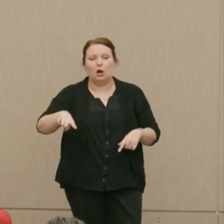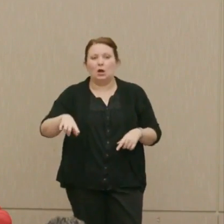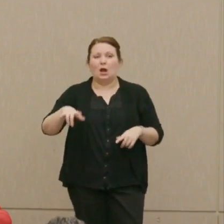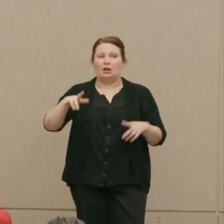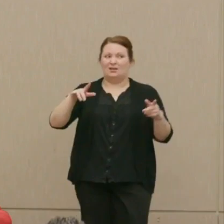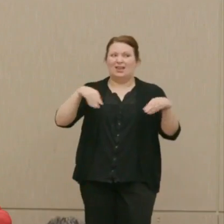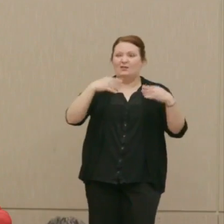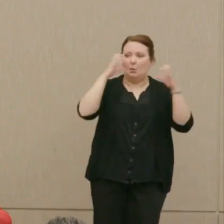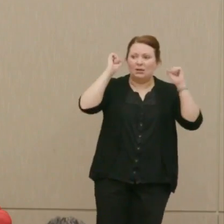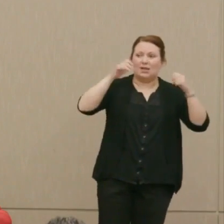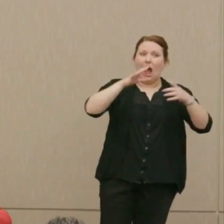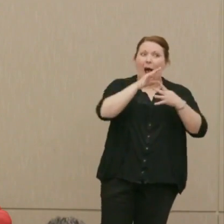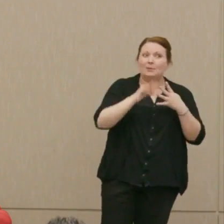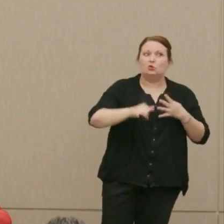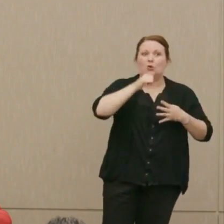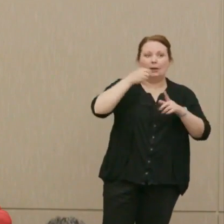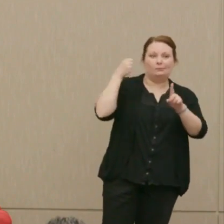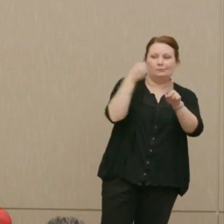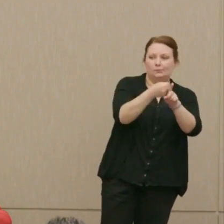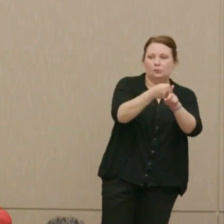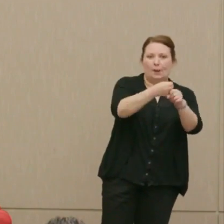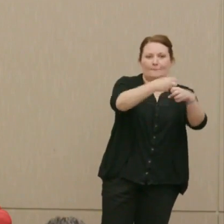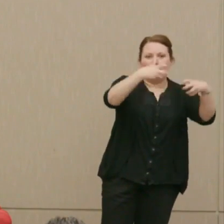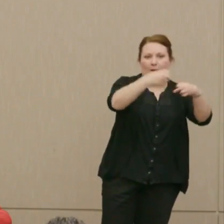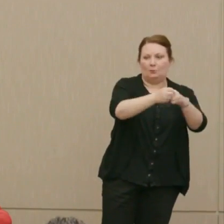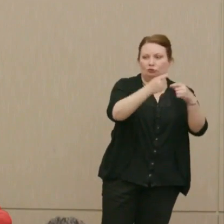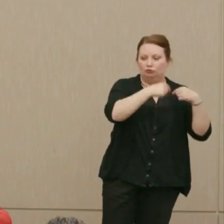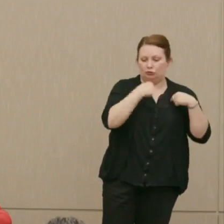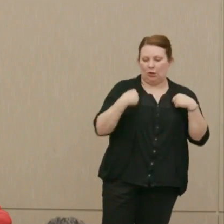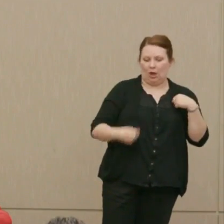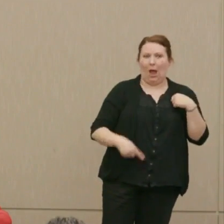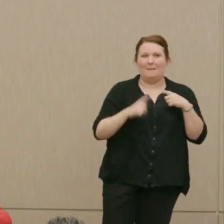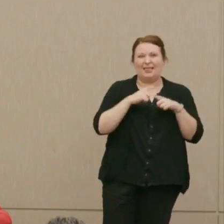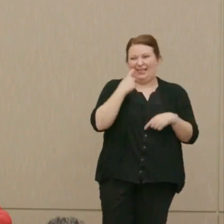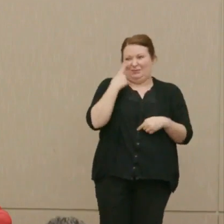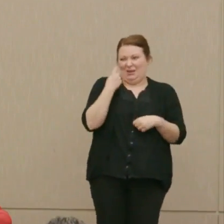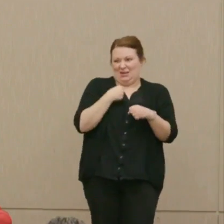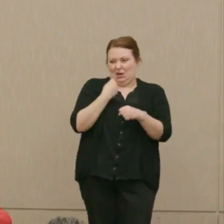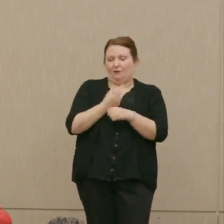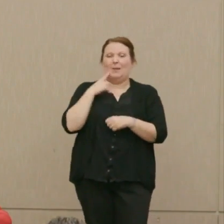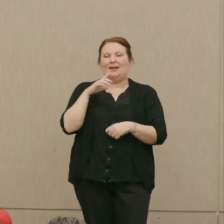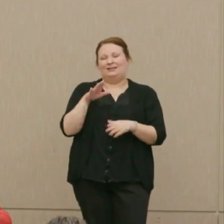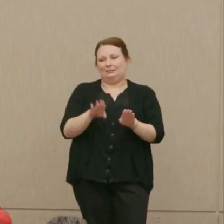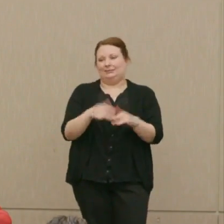It was only in the last year that I discovered, from declassified documents, somebody who